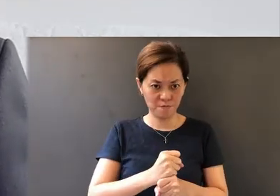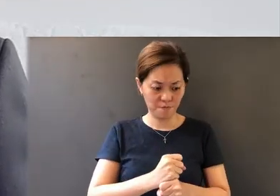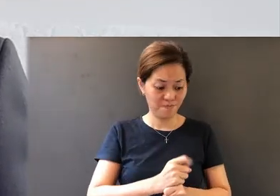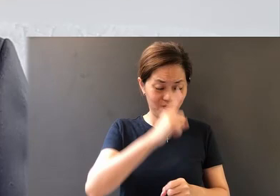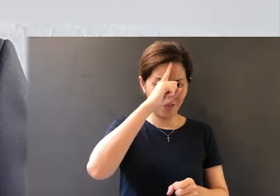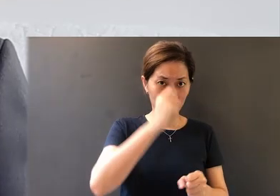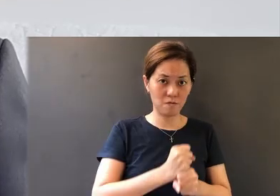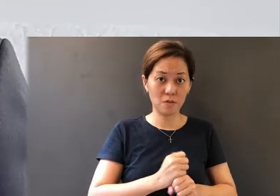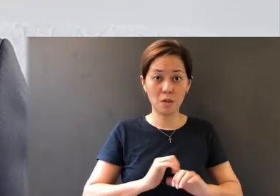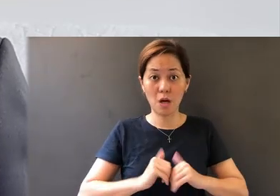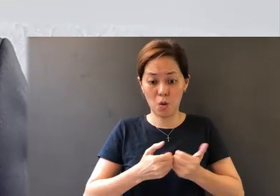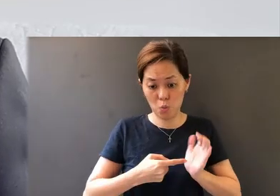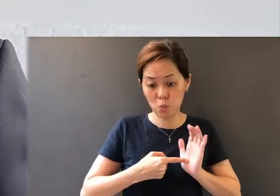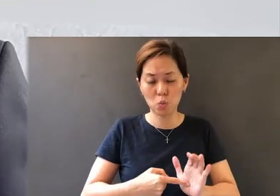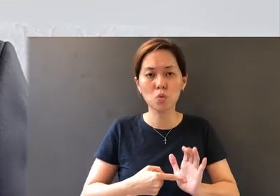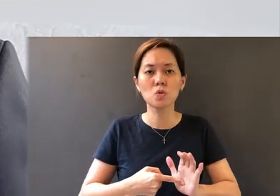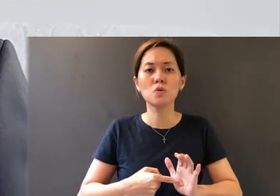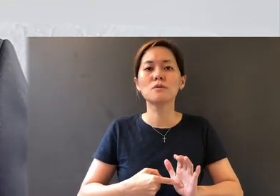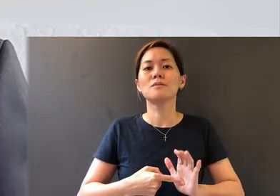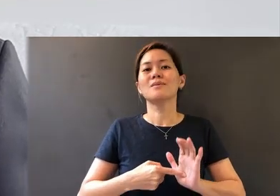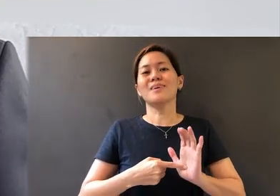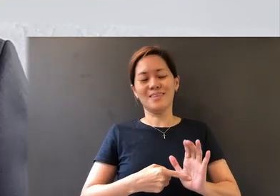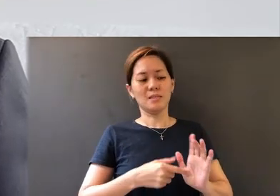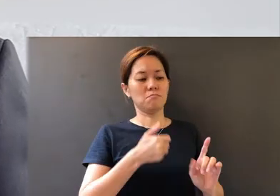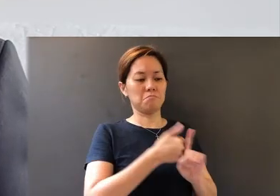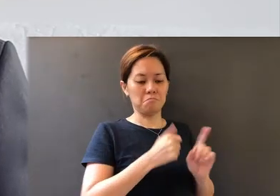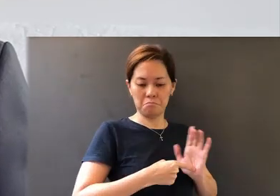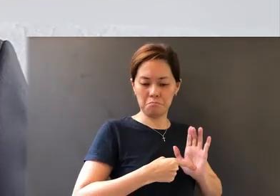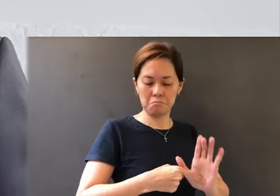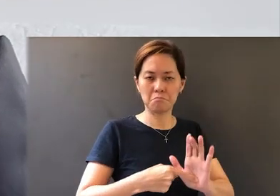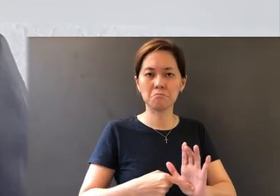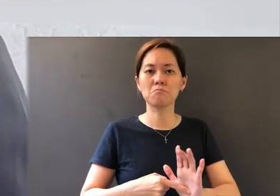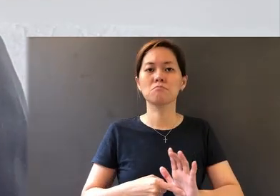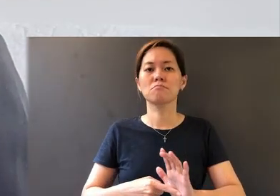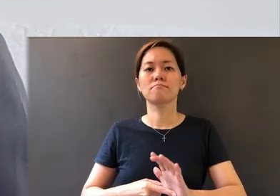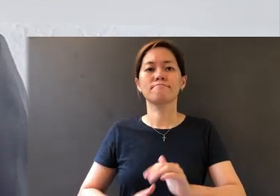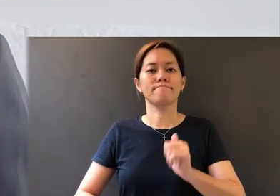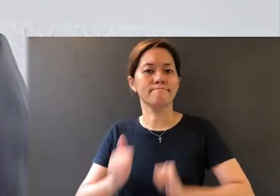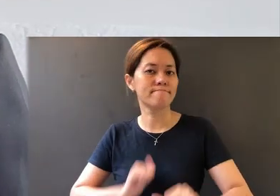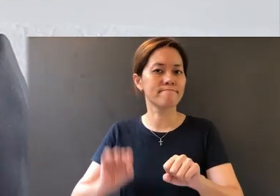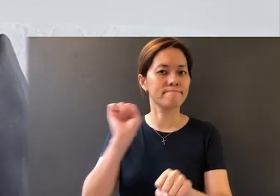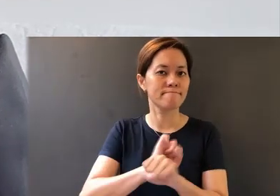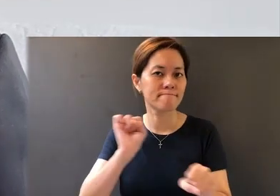will be manifested and reveal itself through works of faith